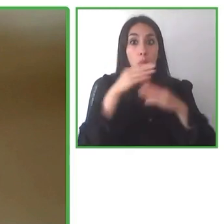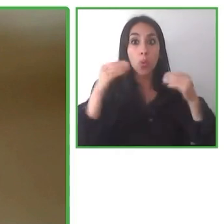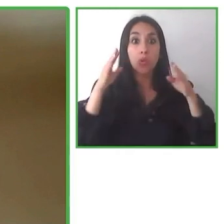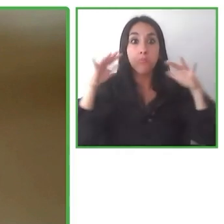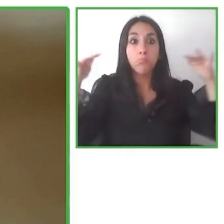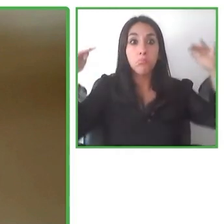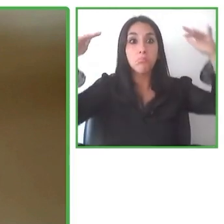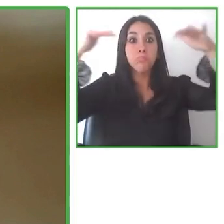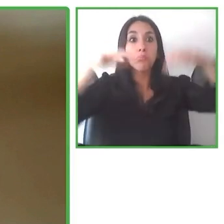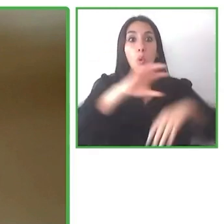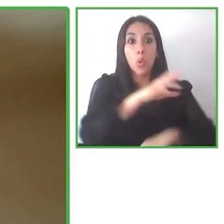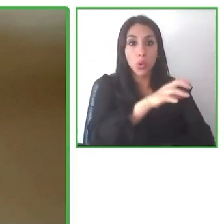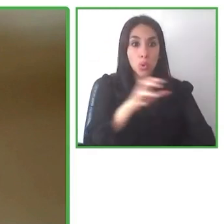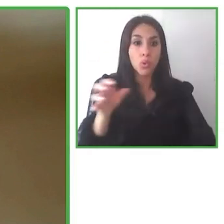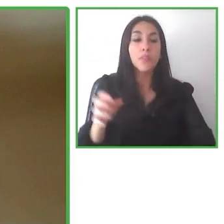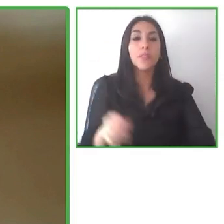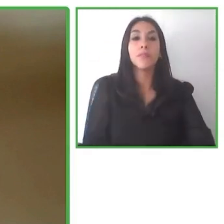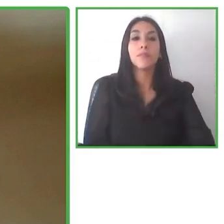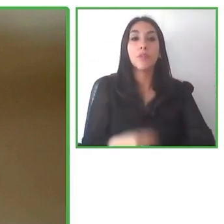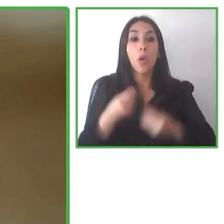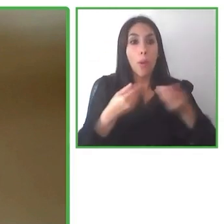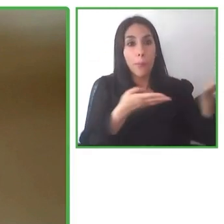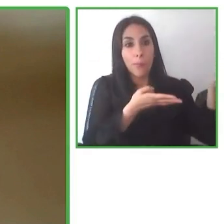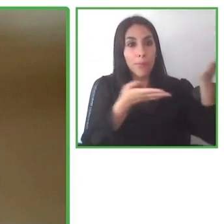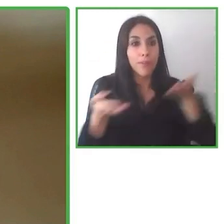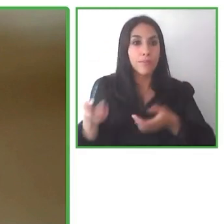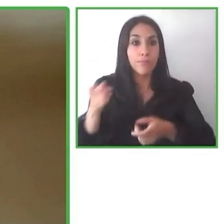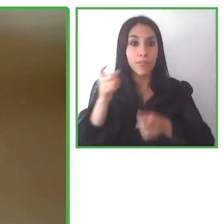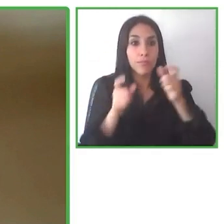in Latin America for people who use wheelchairs.